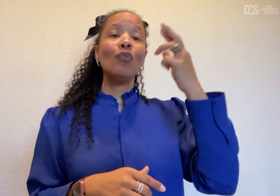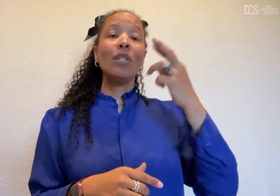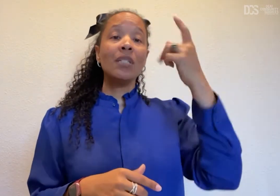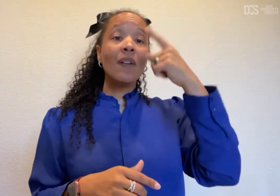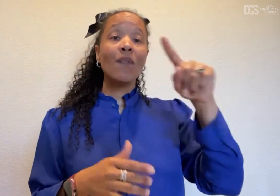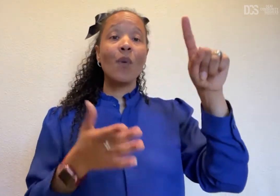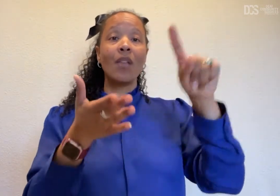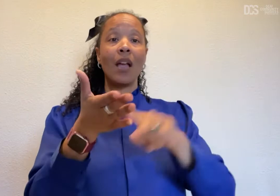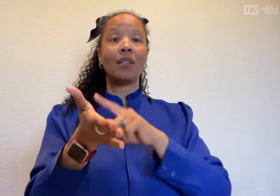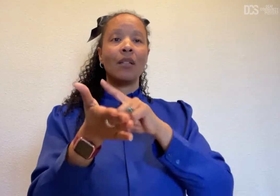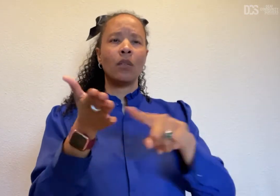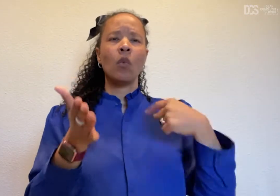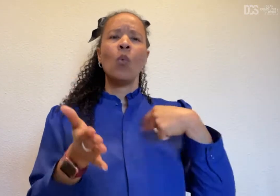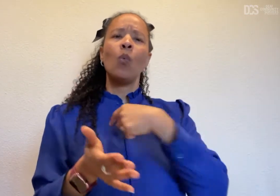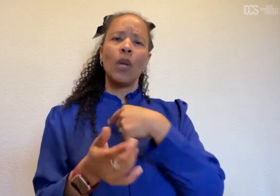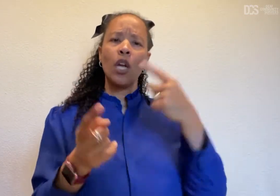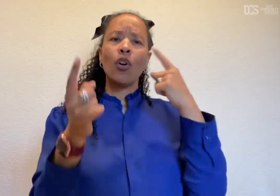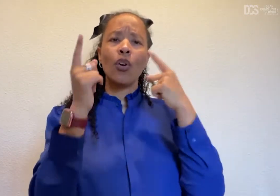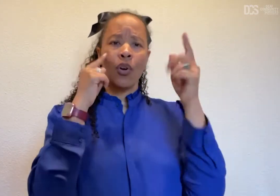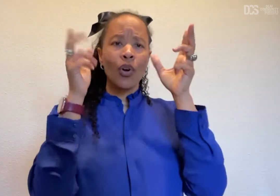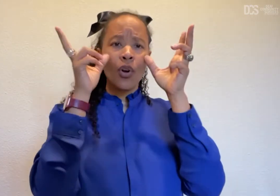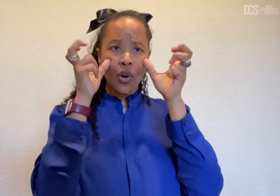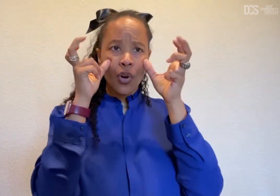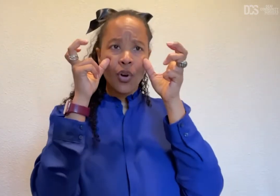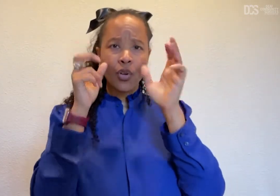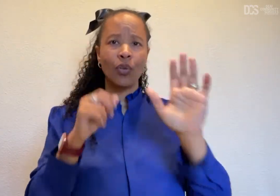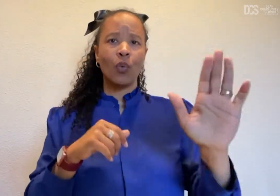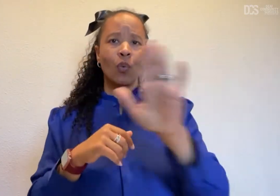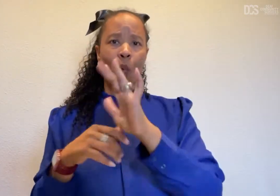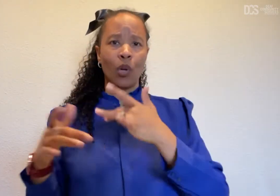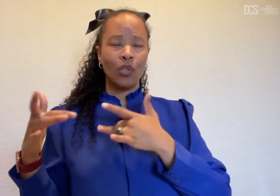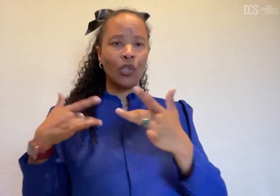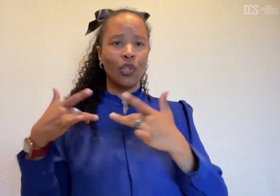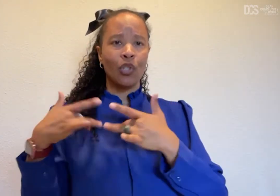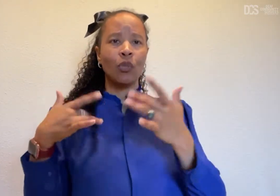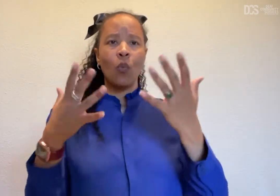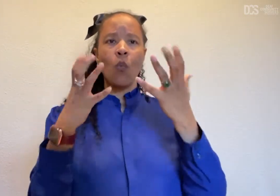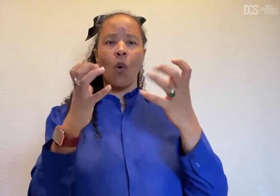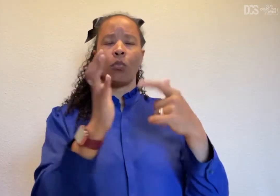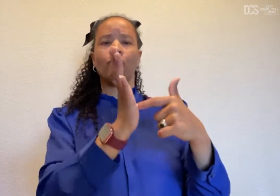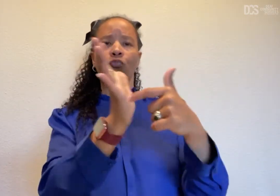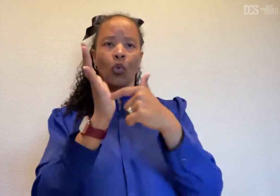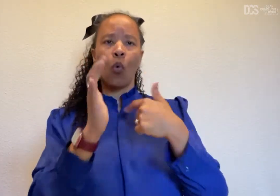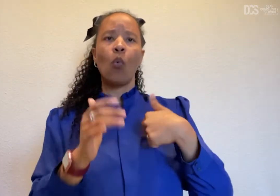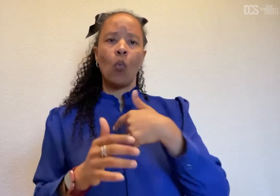The reason for cancellation is we heard you and want to show that we are